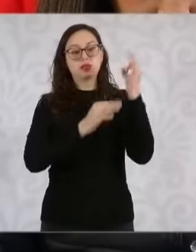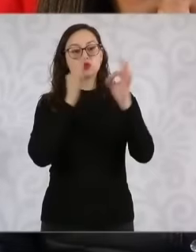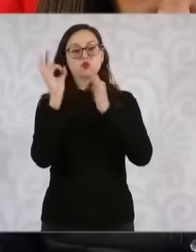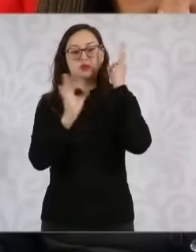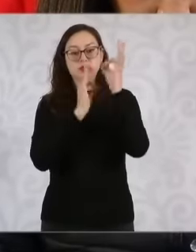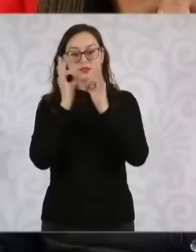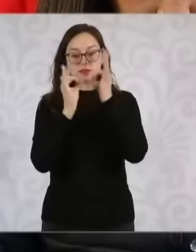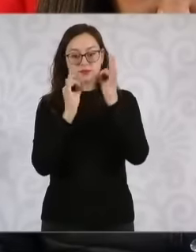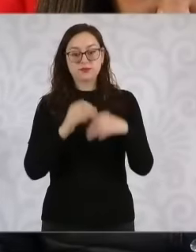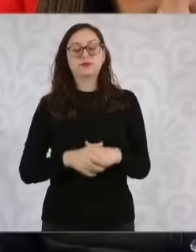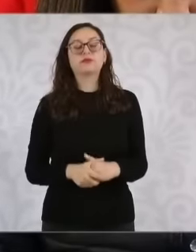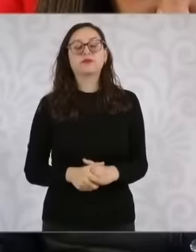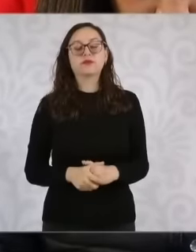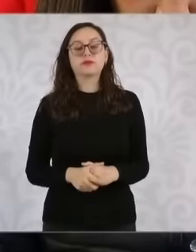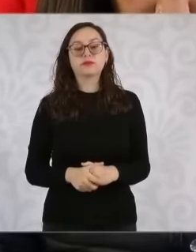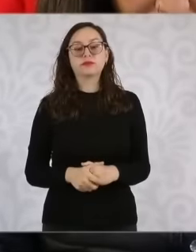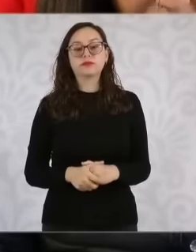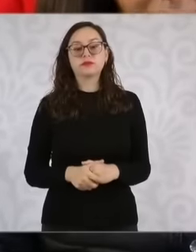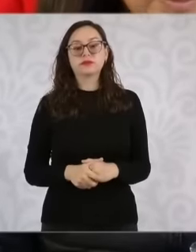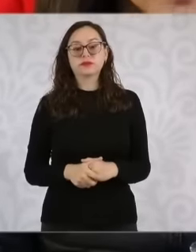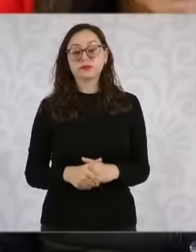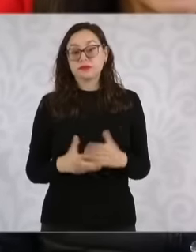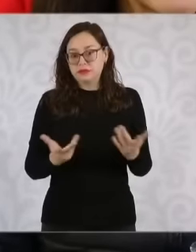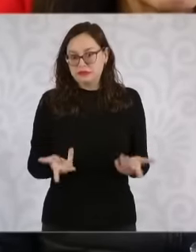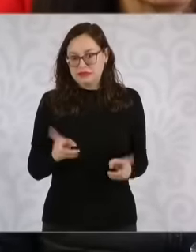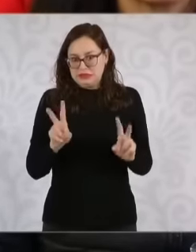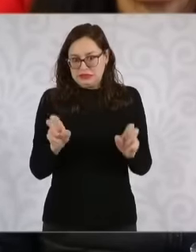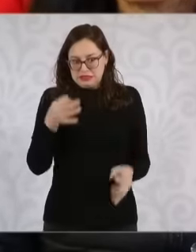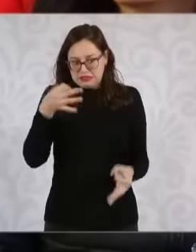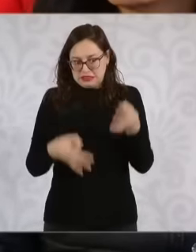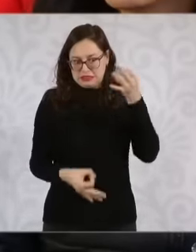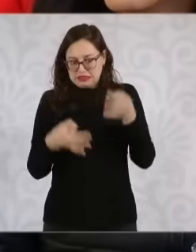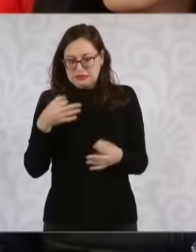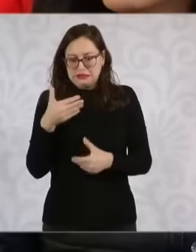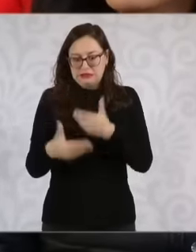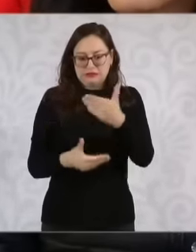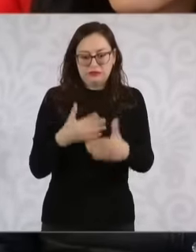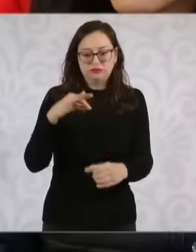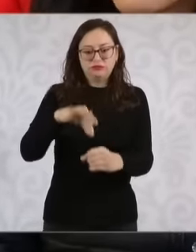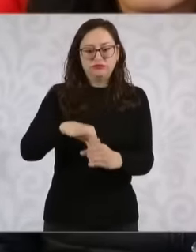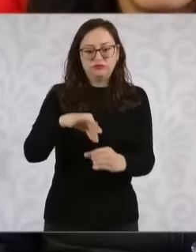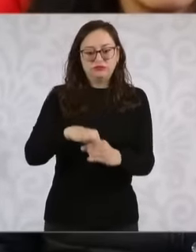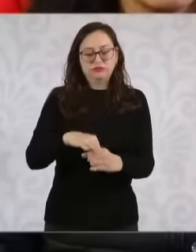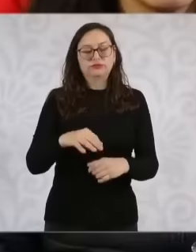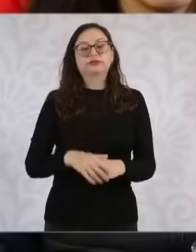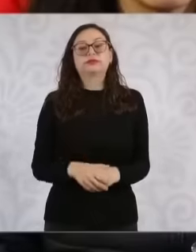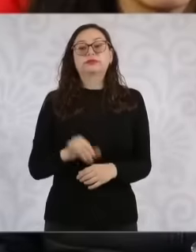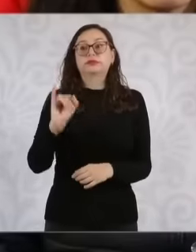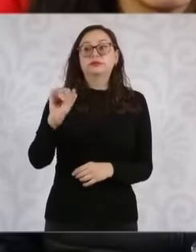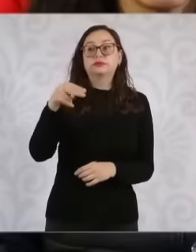part of the election process. of the country's judges if the INE sued the electoral court